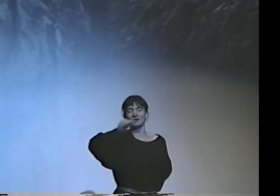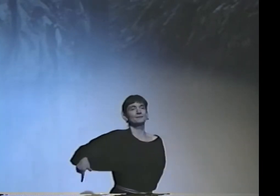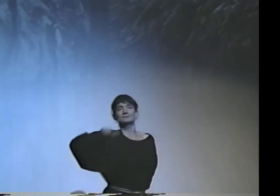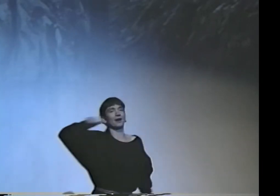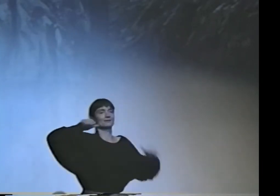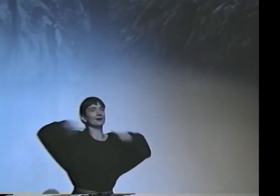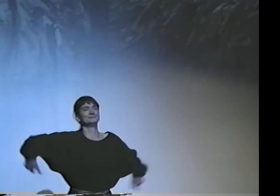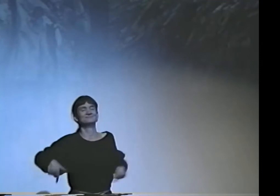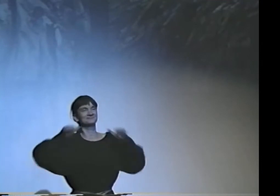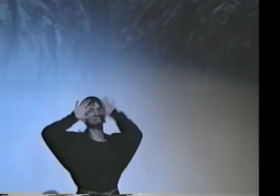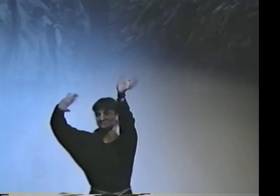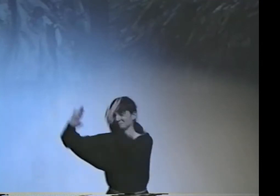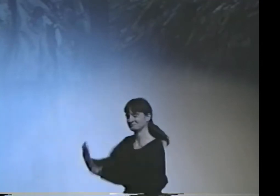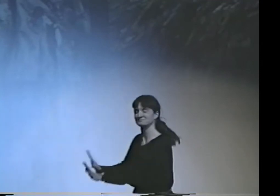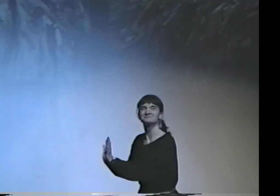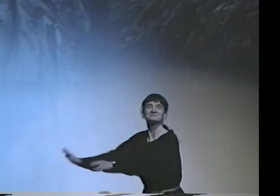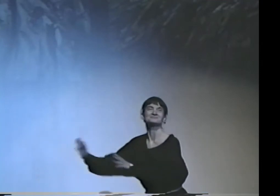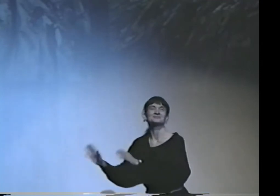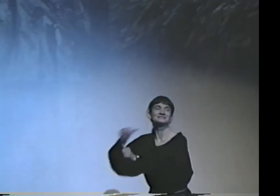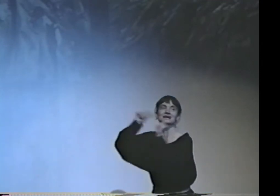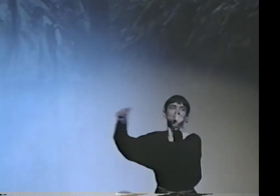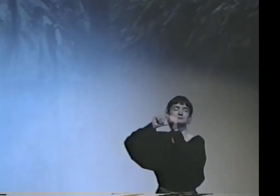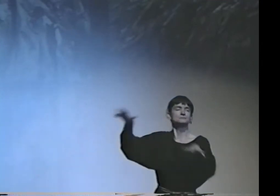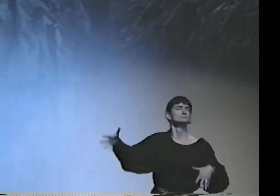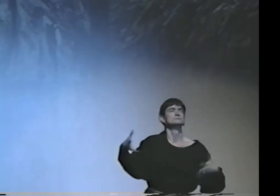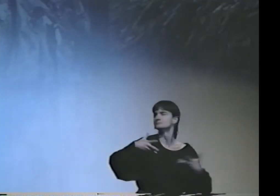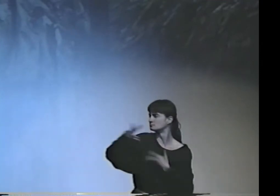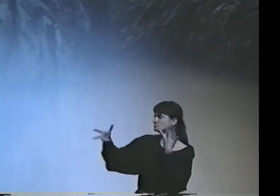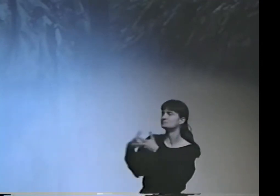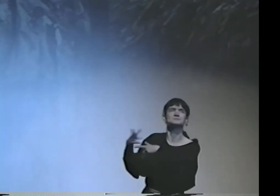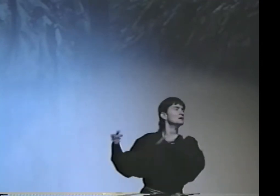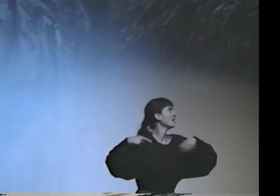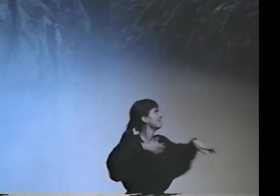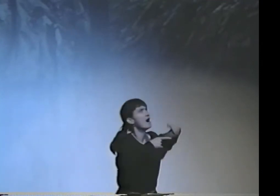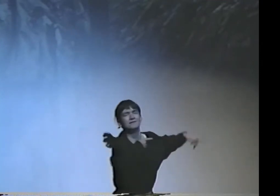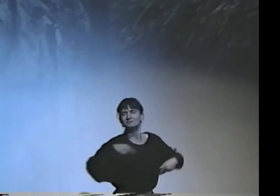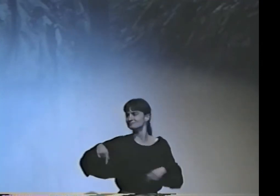"THAT'S NOT--VAN GOGH'S WORK IS NOT IMPRESSIONISM. NO, IT'S NOT. IT'S NOT."